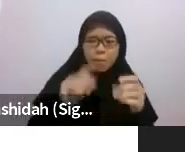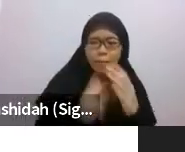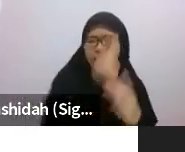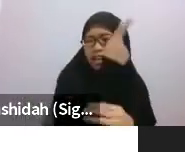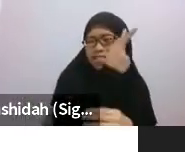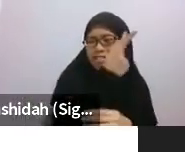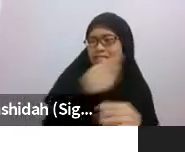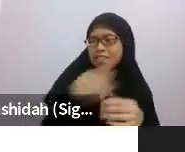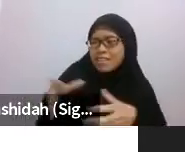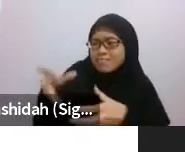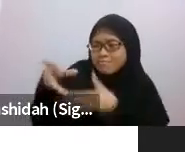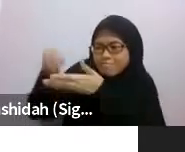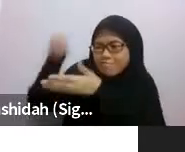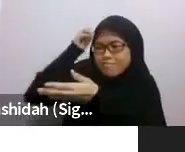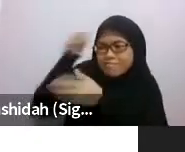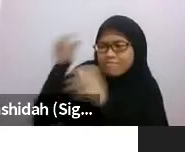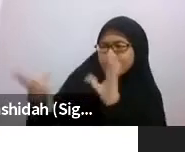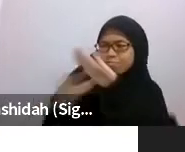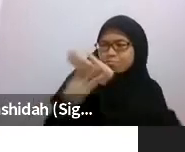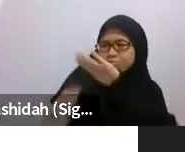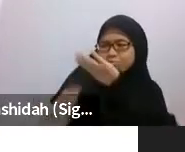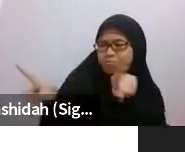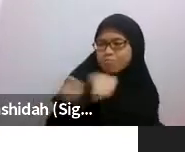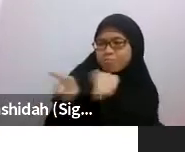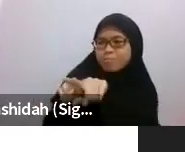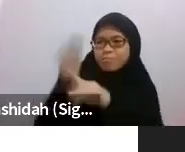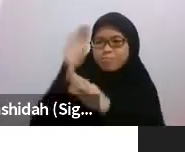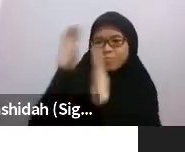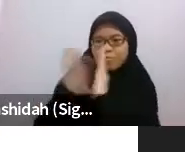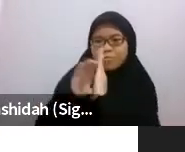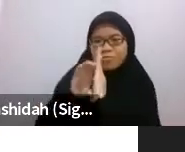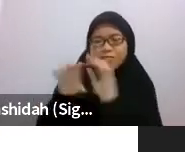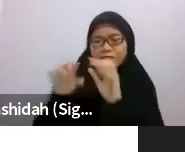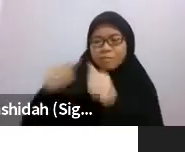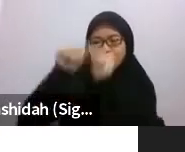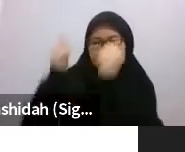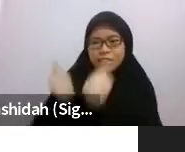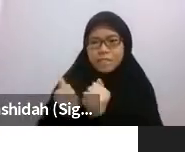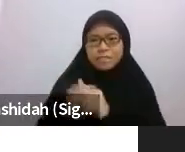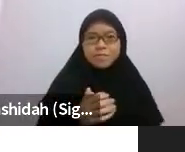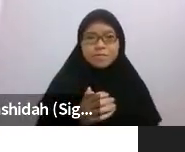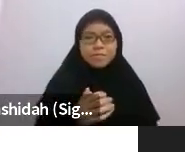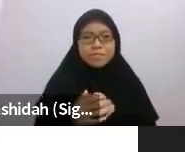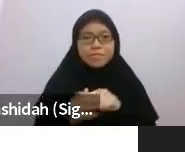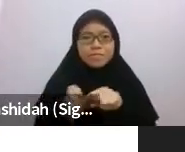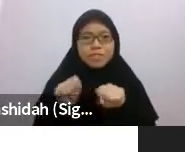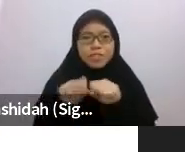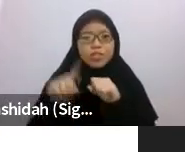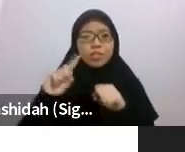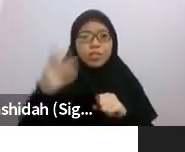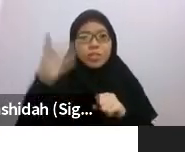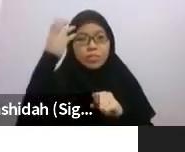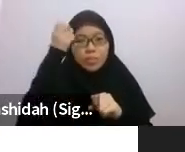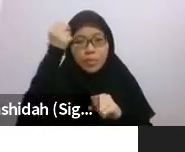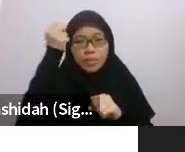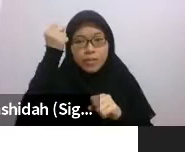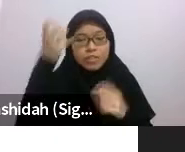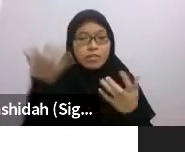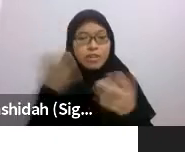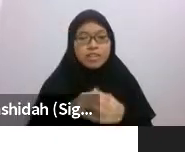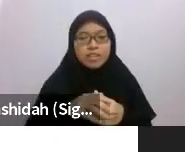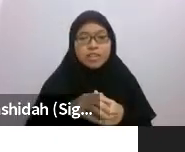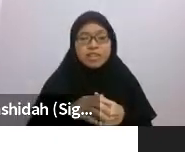So, “The only memory of the bee is a painting by a dying flower.” This is the only panel painted in colour by the artist.